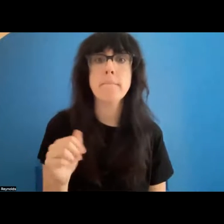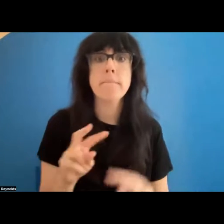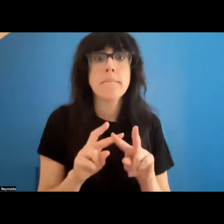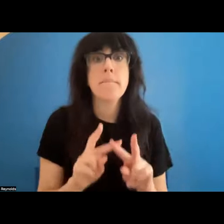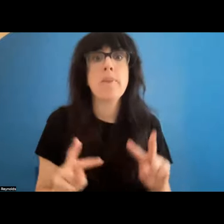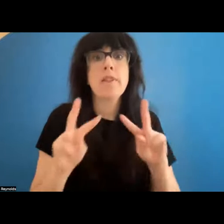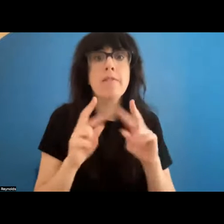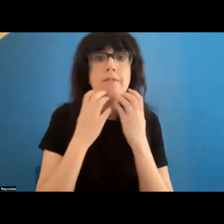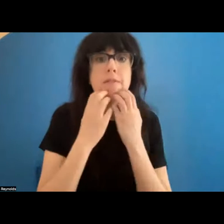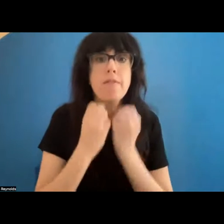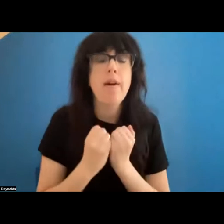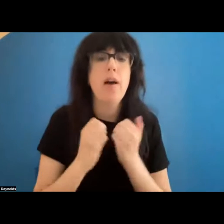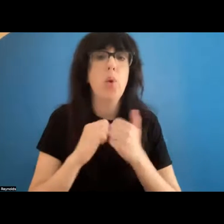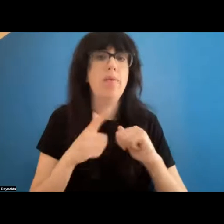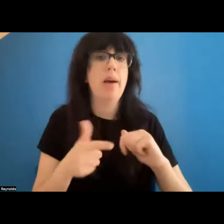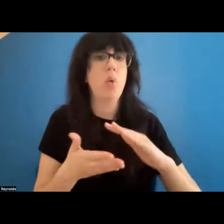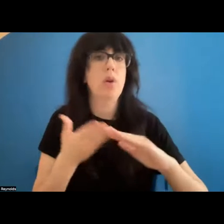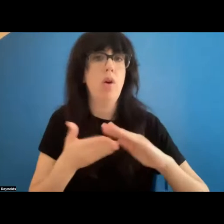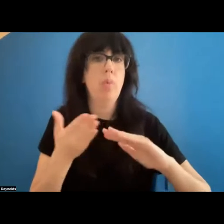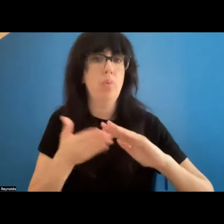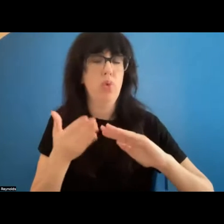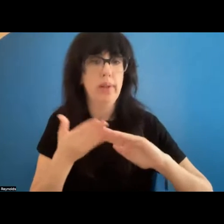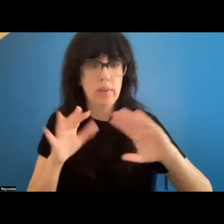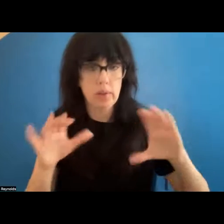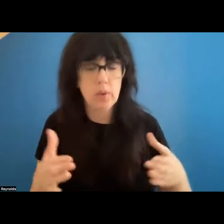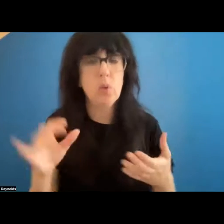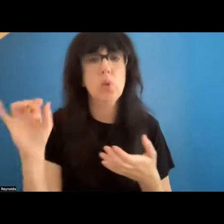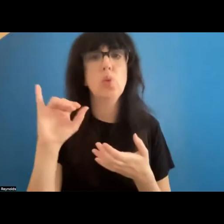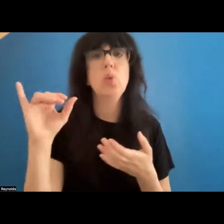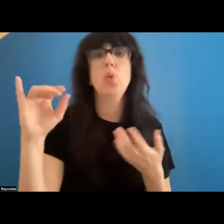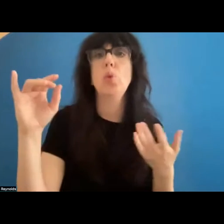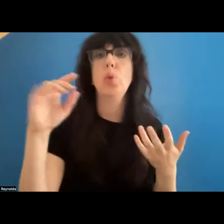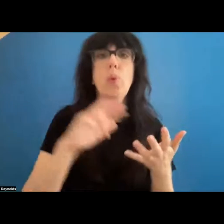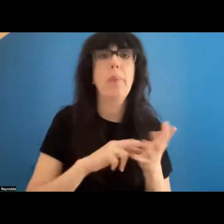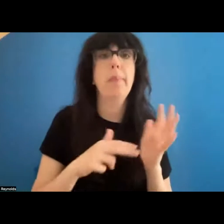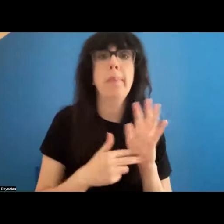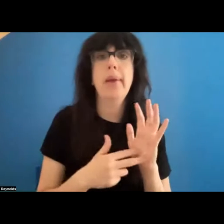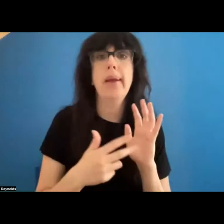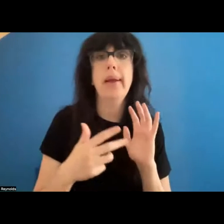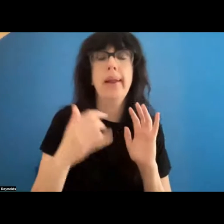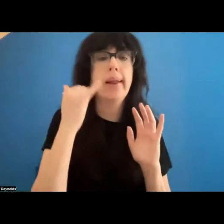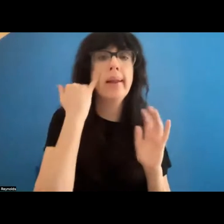, say as he fem ra epheme